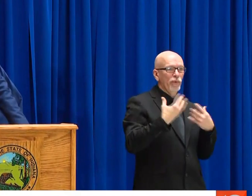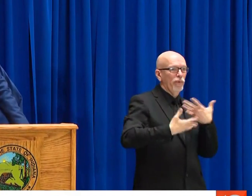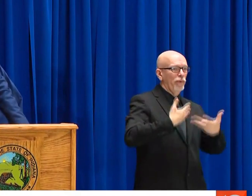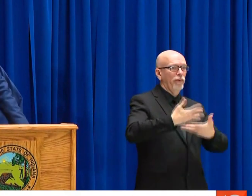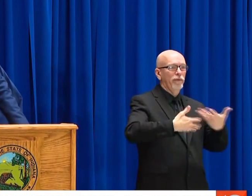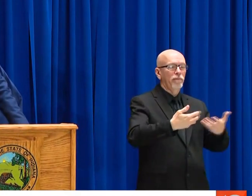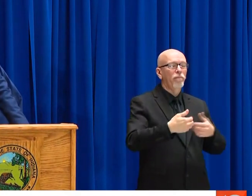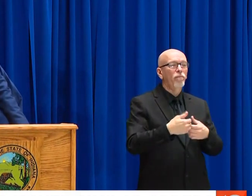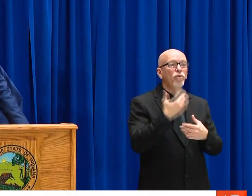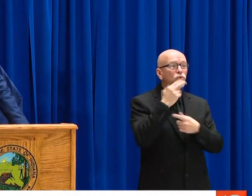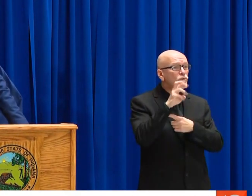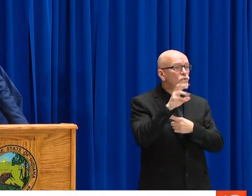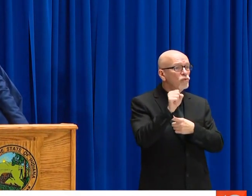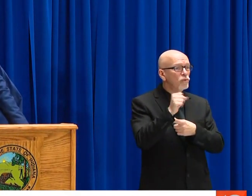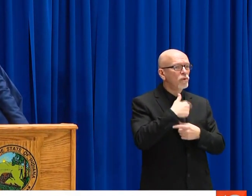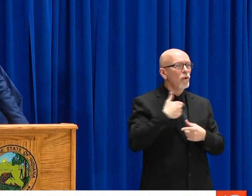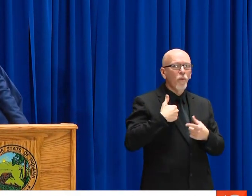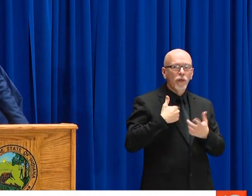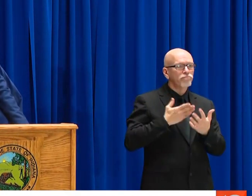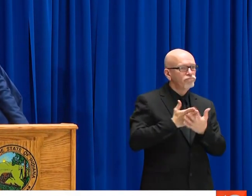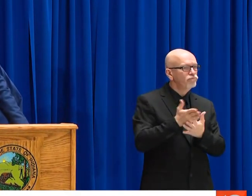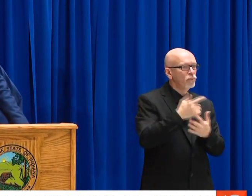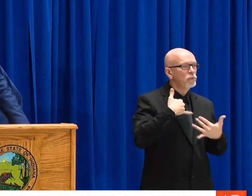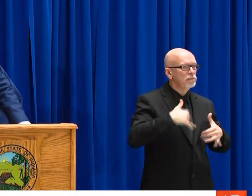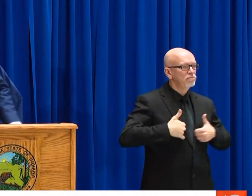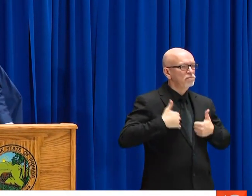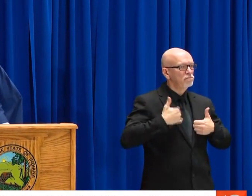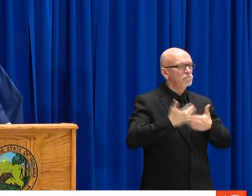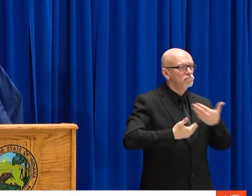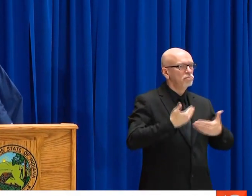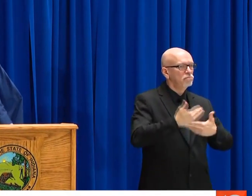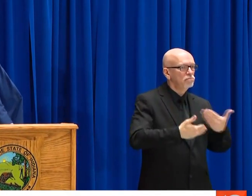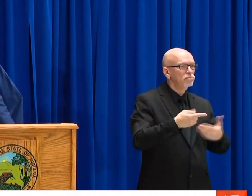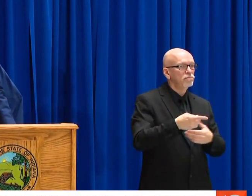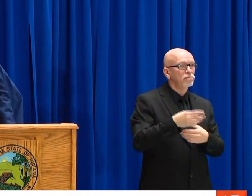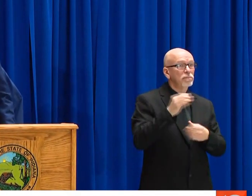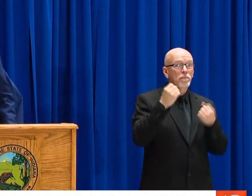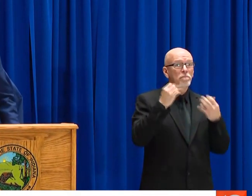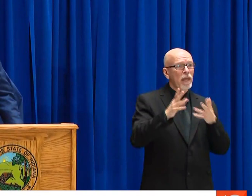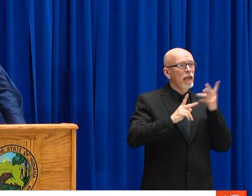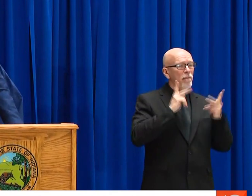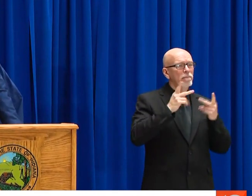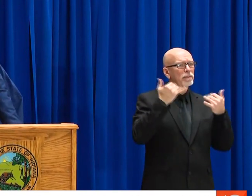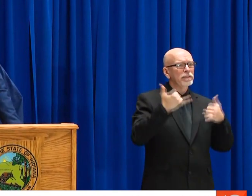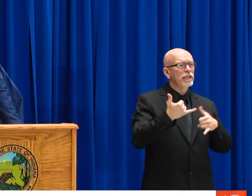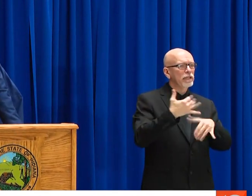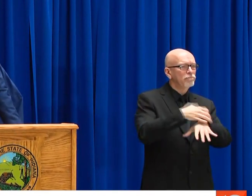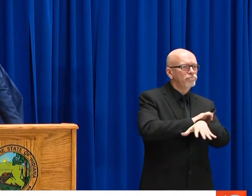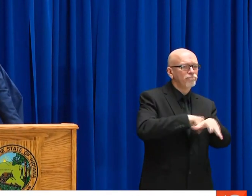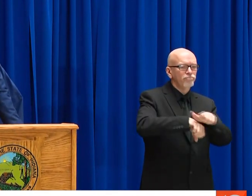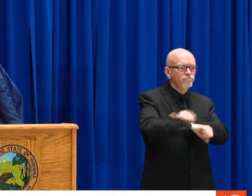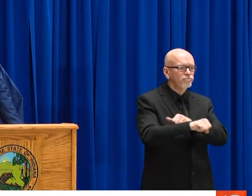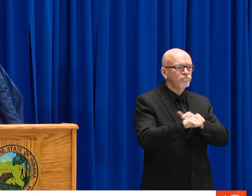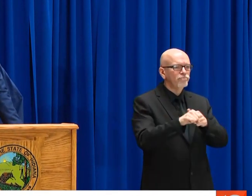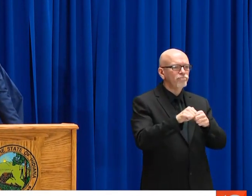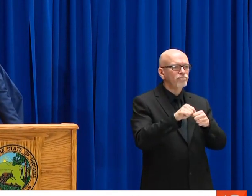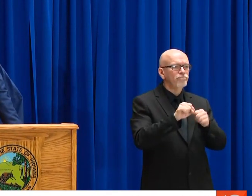THE GOOD NEWS IS DURING ALL THIS UNCERTAINTY THAT WE'RE ALL SAILING THROUGH, WE ARE SAILING